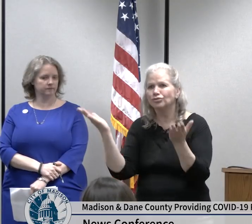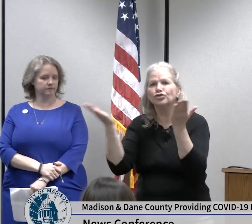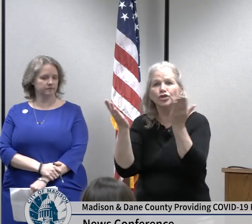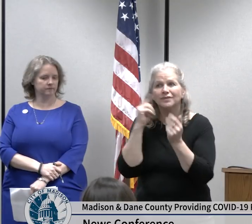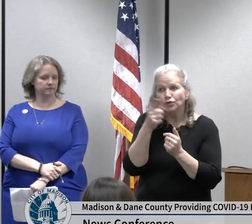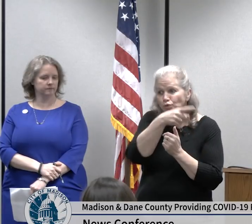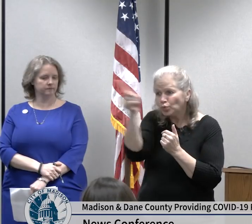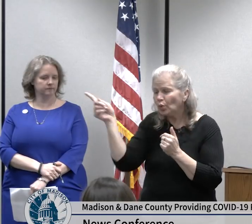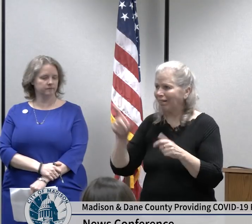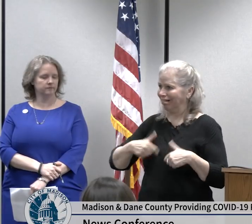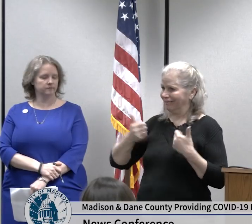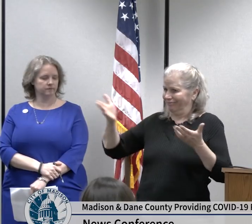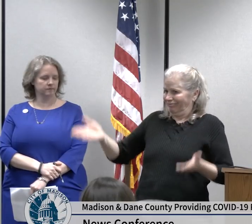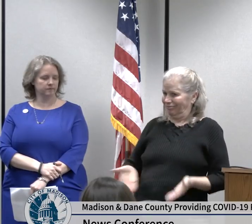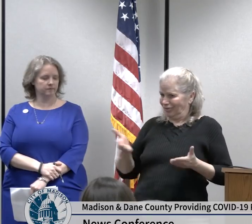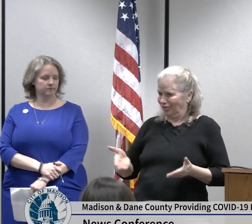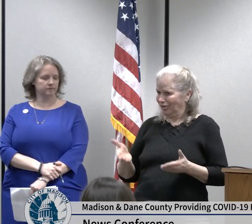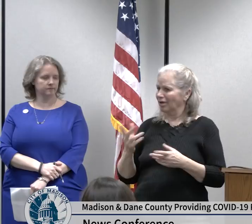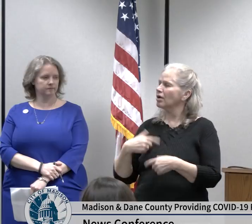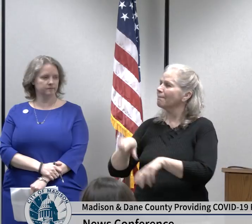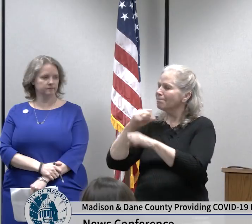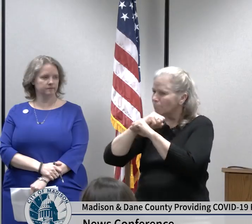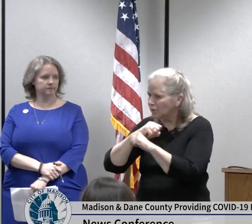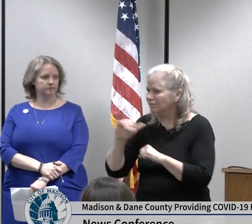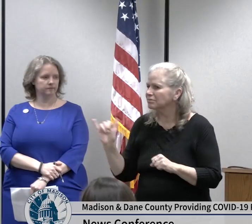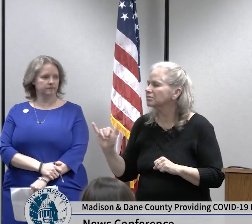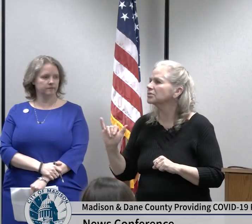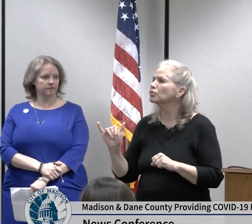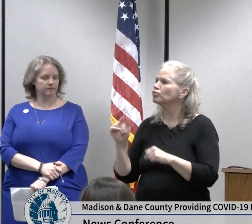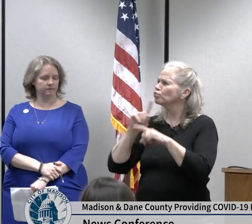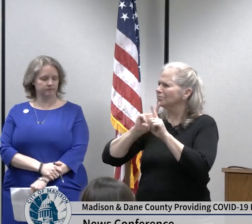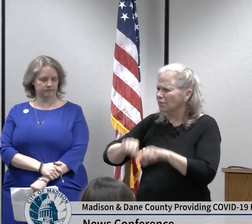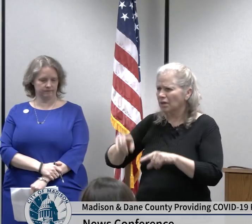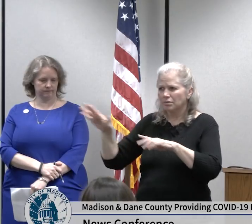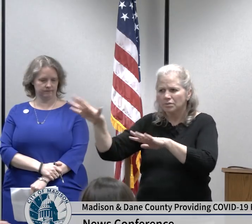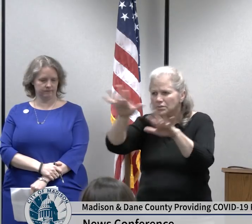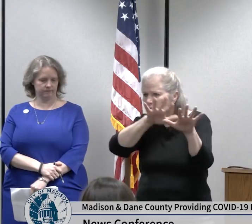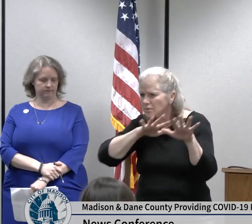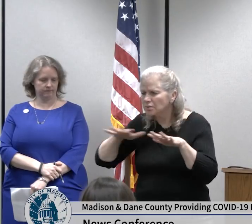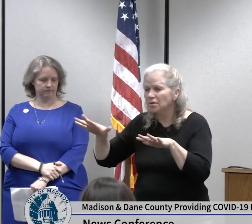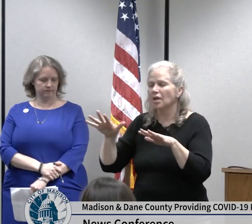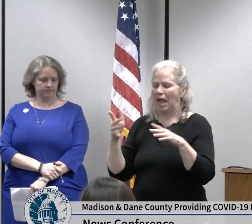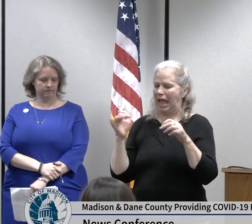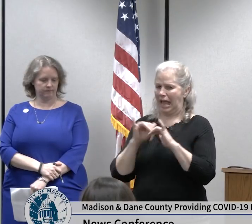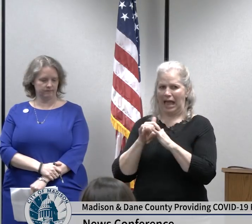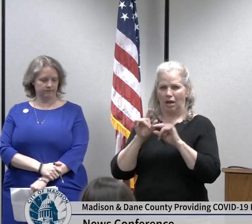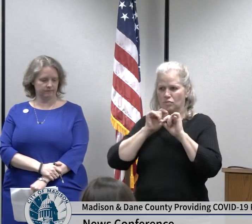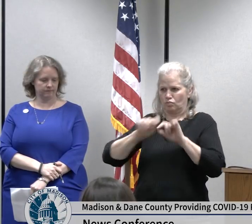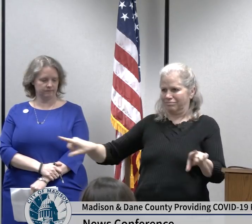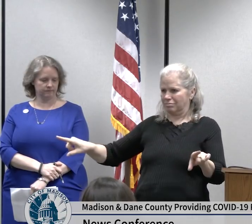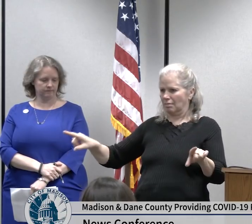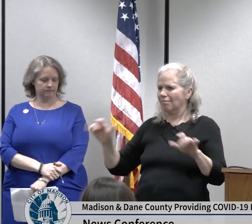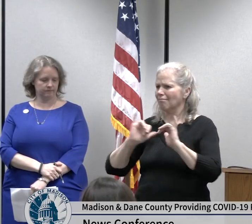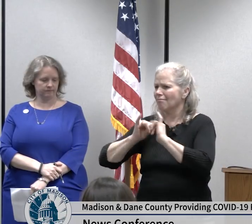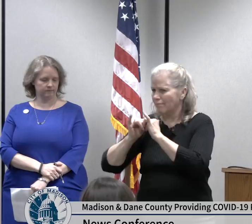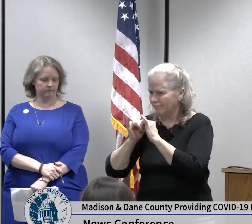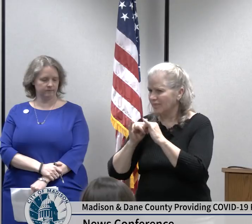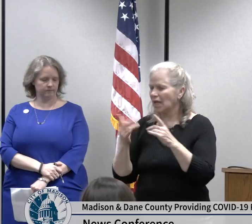ability to respond should community spread occur the demand and Public Services will be exponentially greater so we need to do our best to keep people